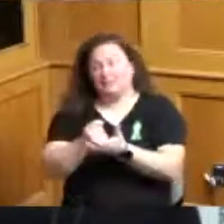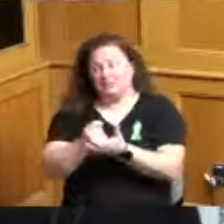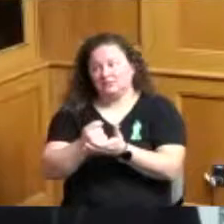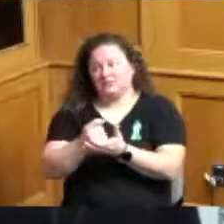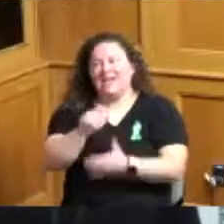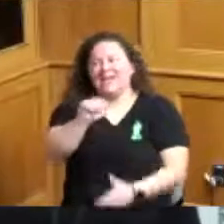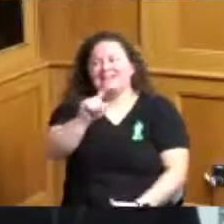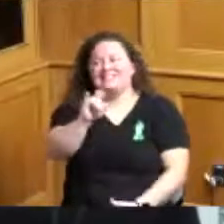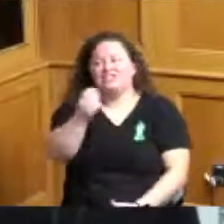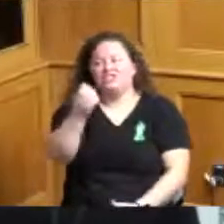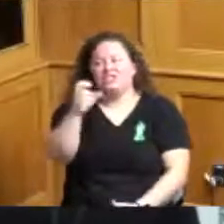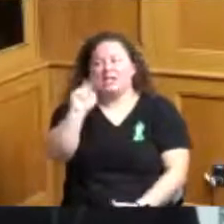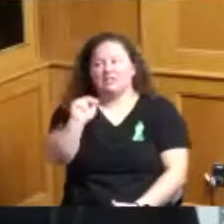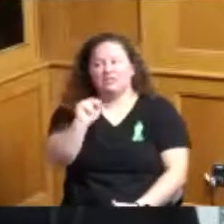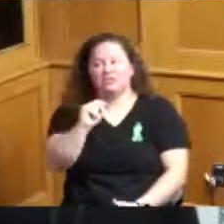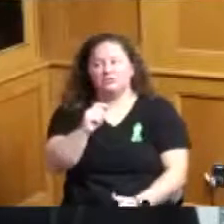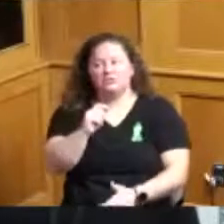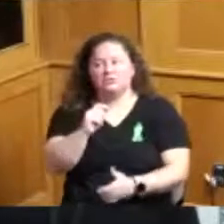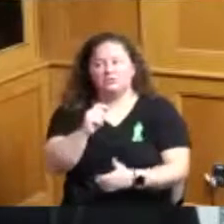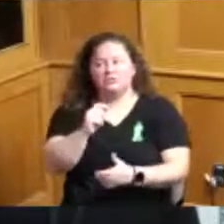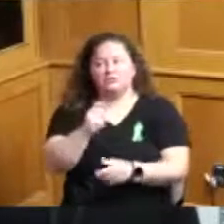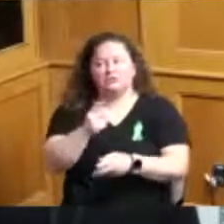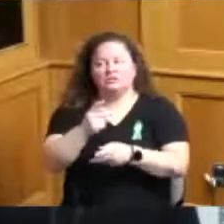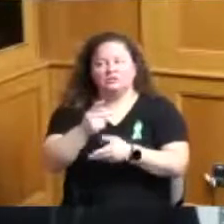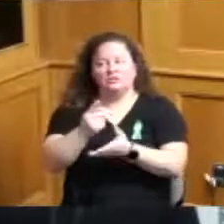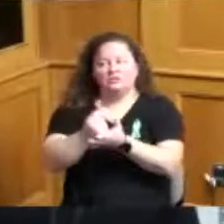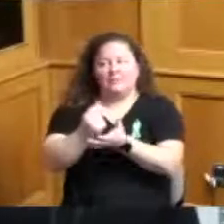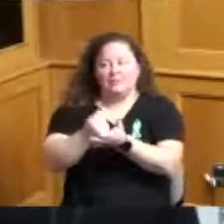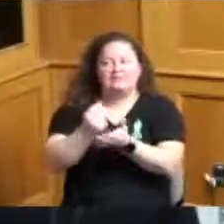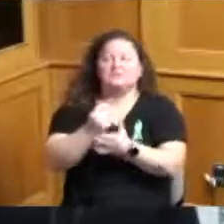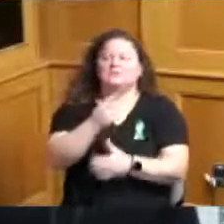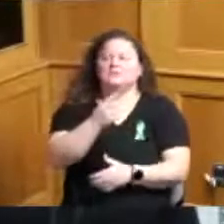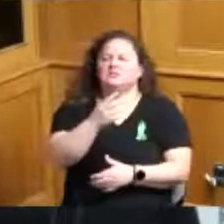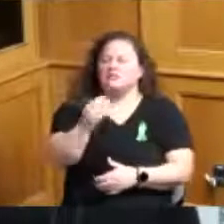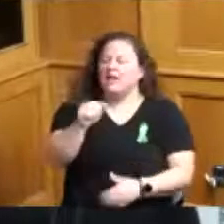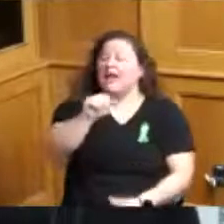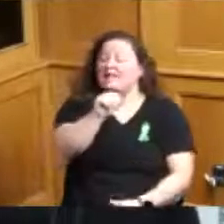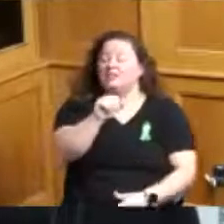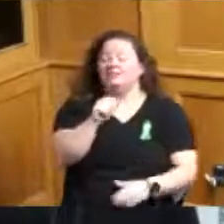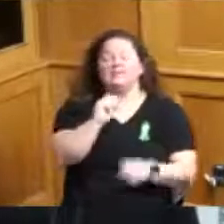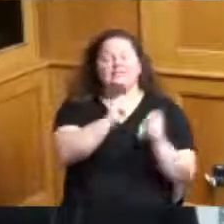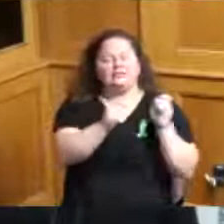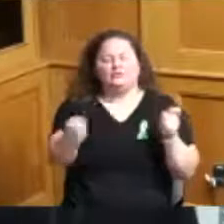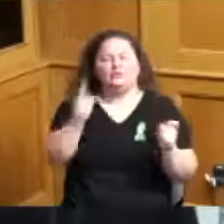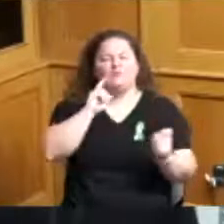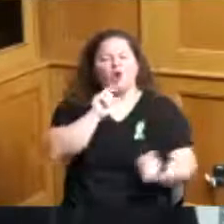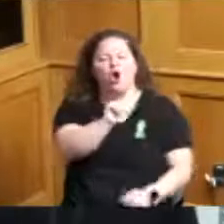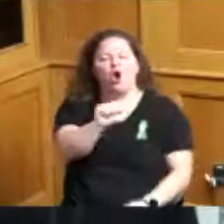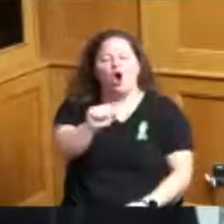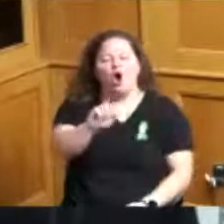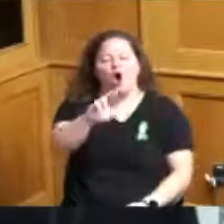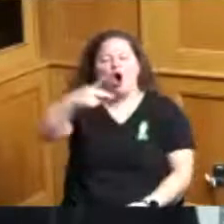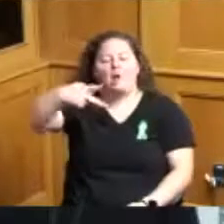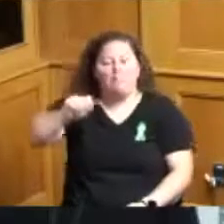consideration of the distribution of the harpa funds and I just wrote this out because I'm not